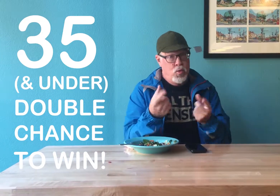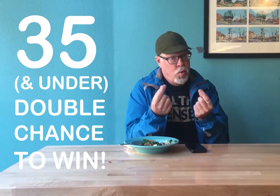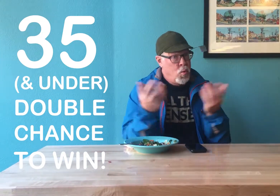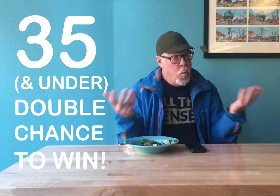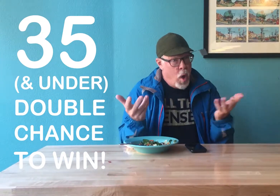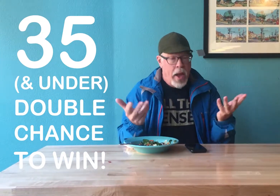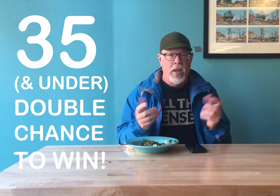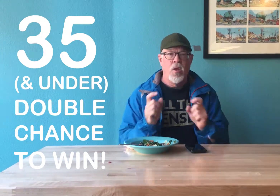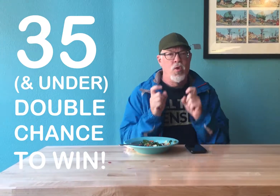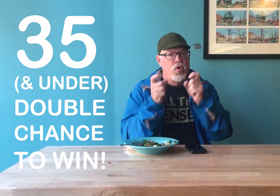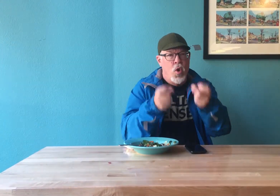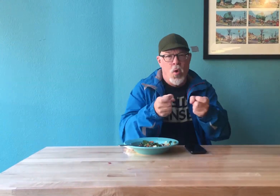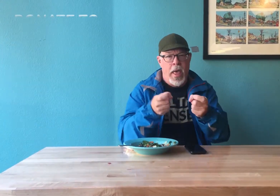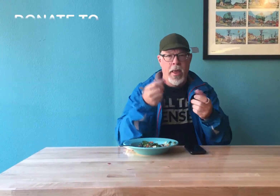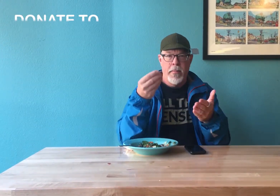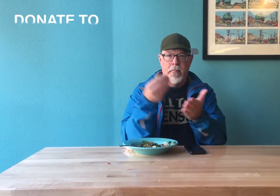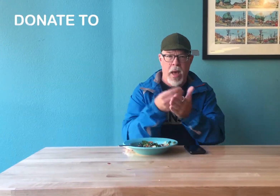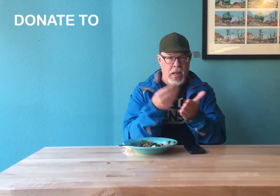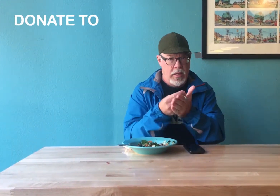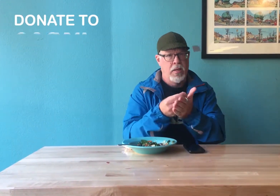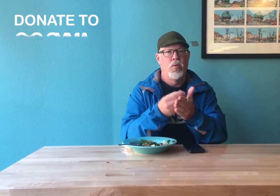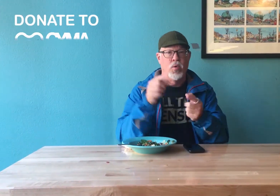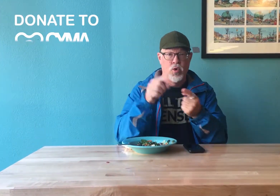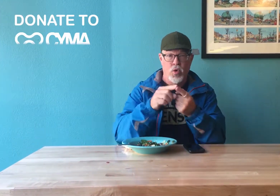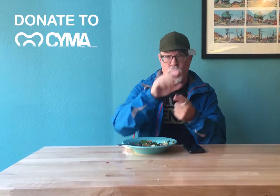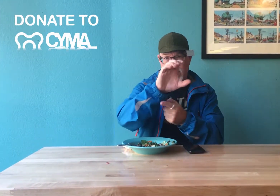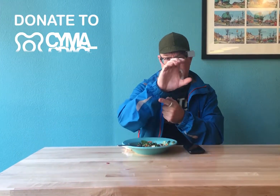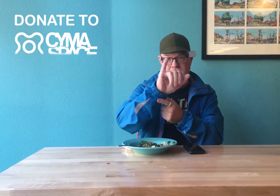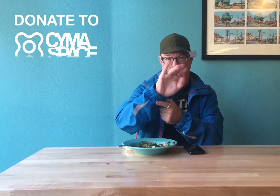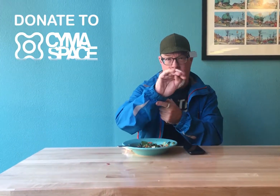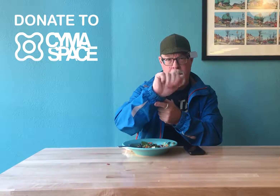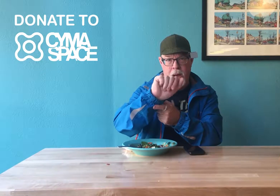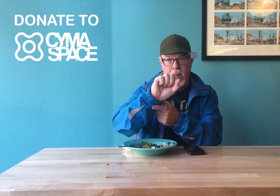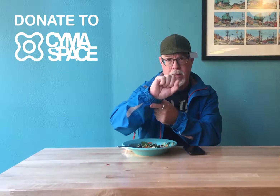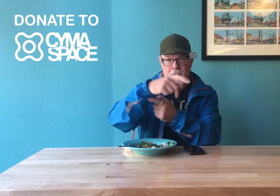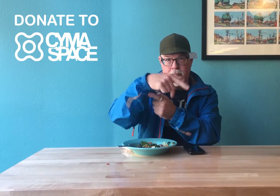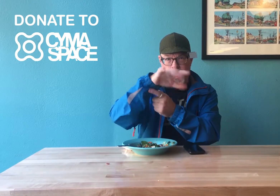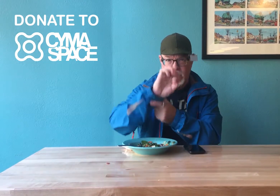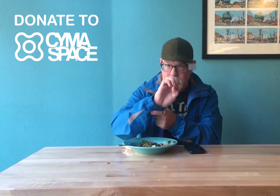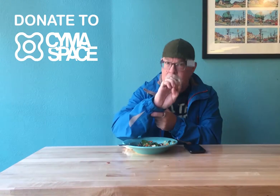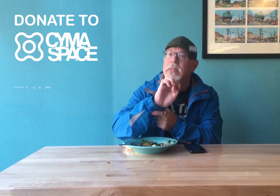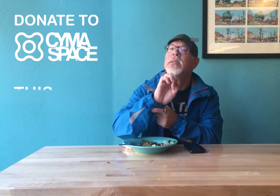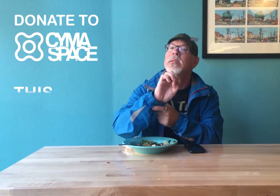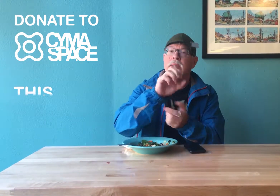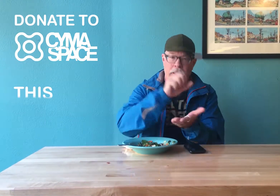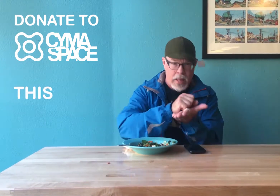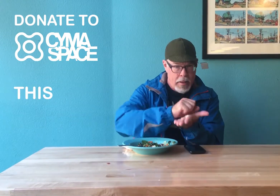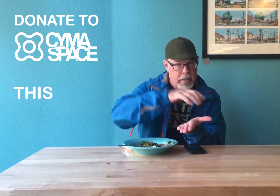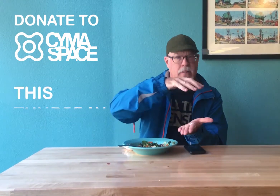All you need to do is donate to CymaSpace